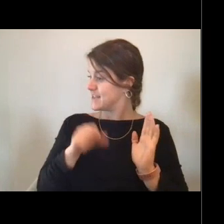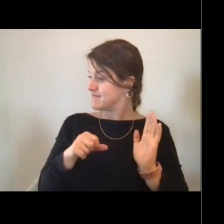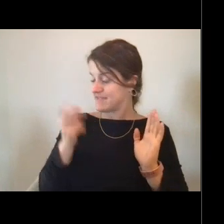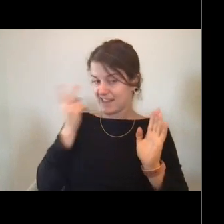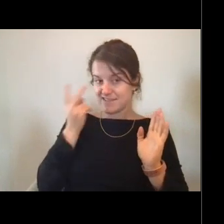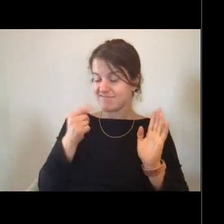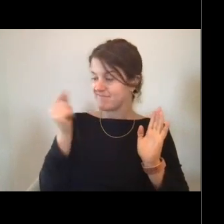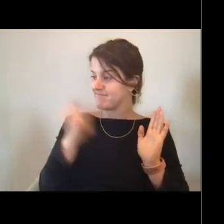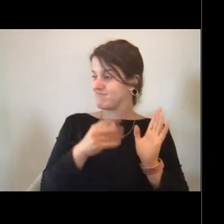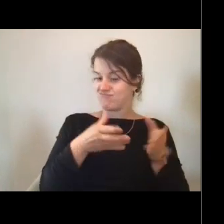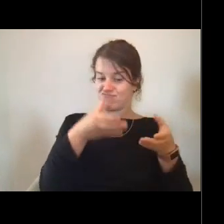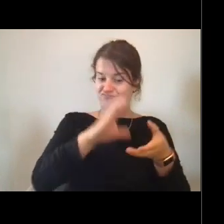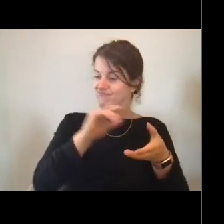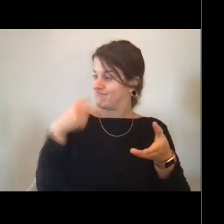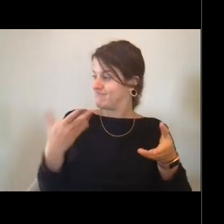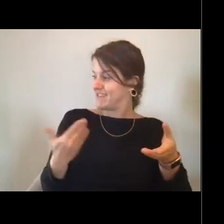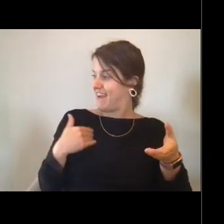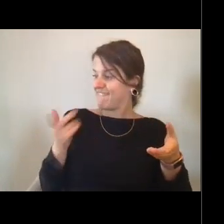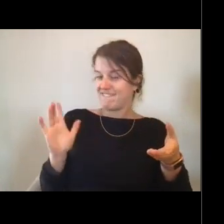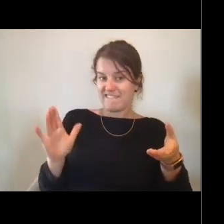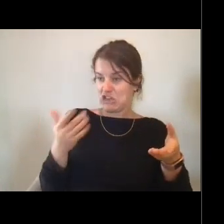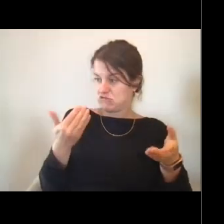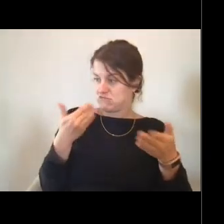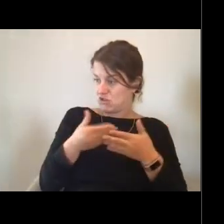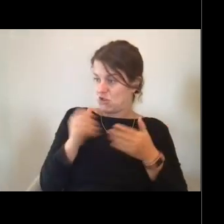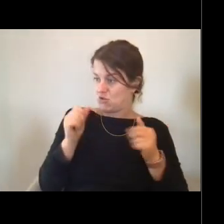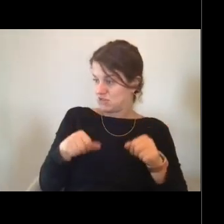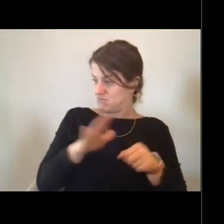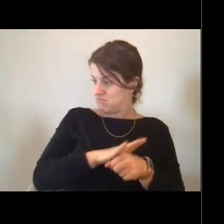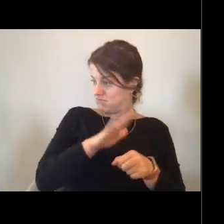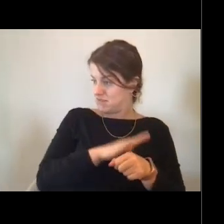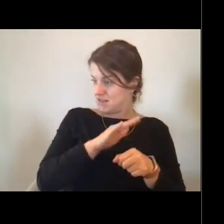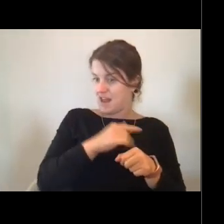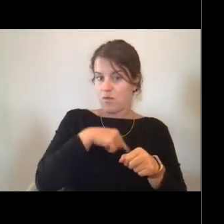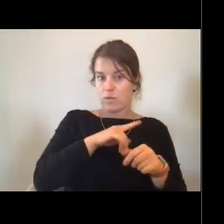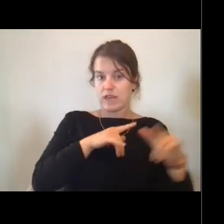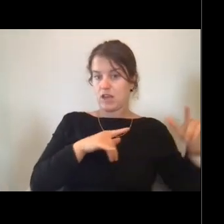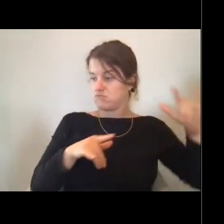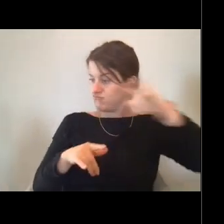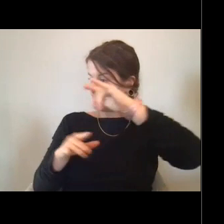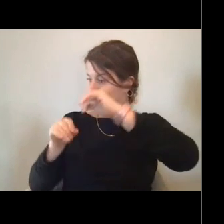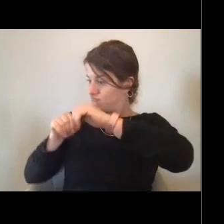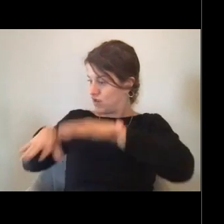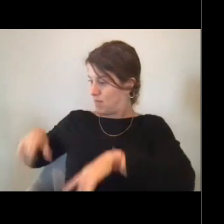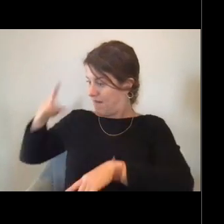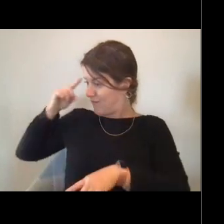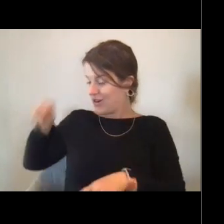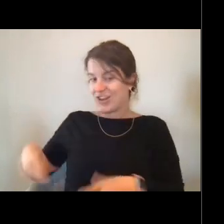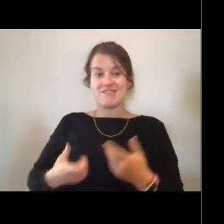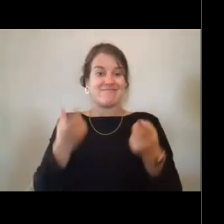And yeah, it looks like you're close enough that we could actually drop it off for you. And so that's what they did.